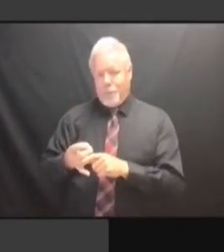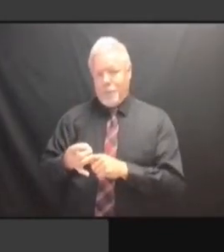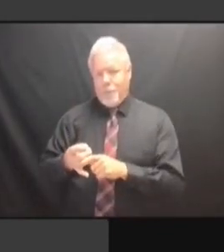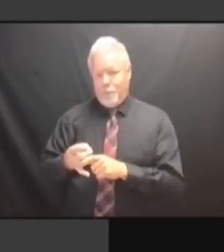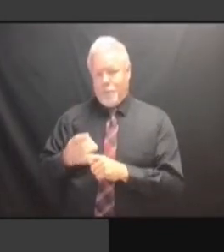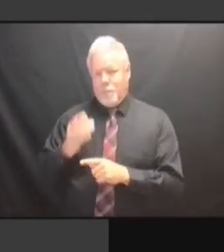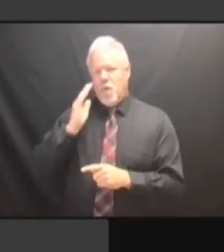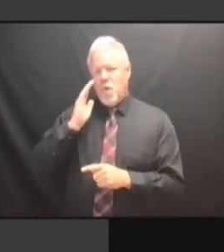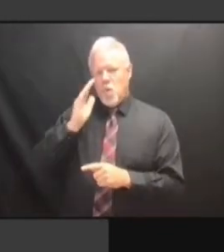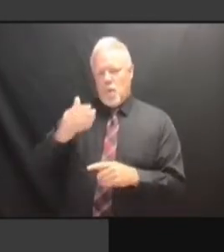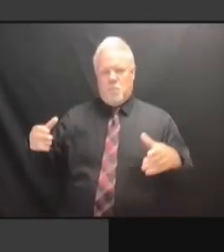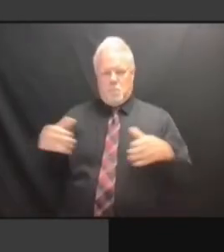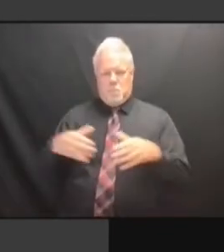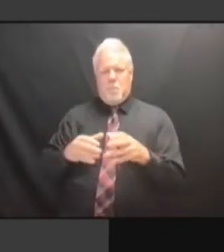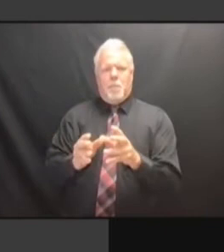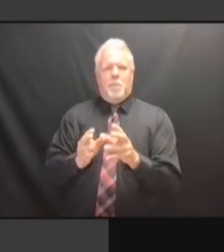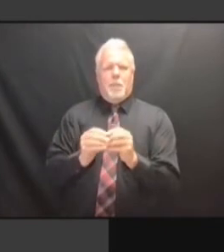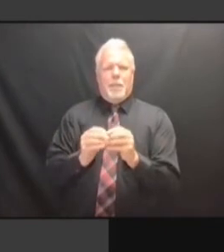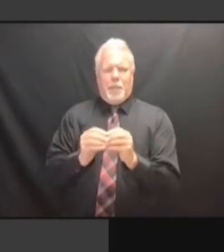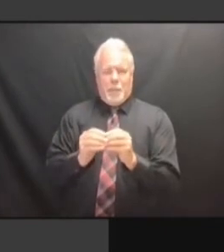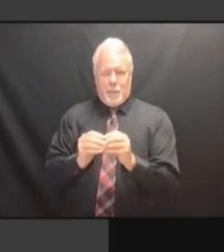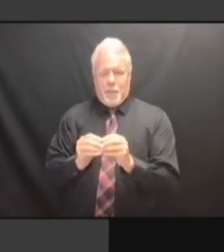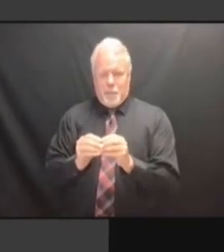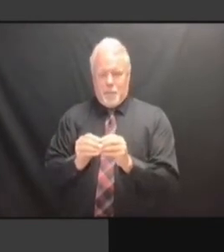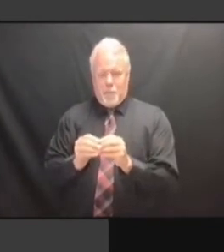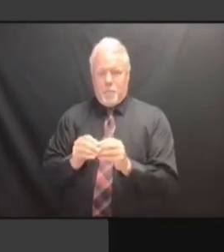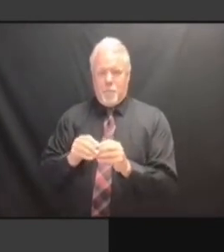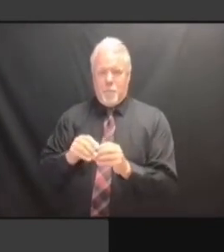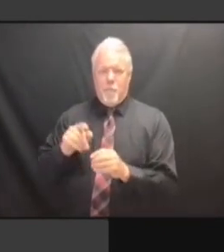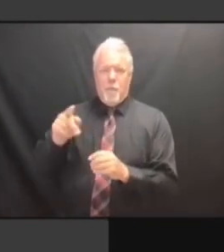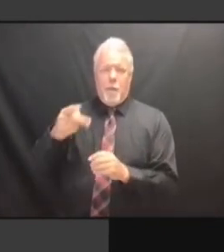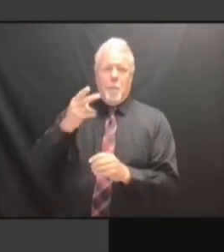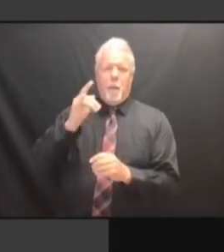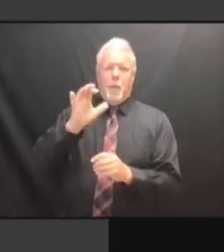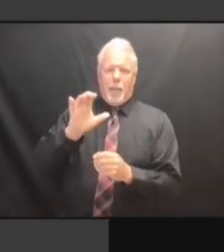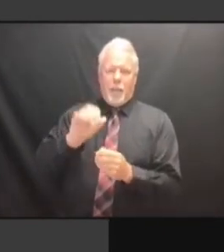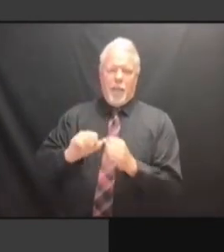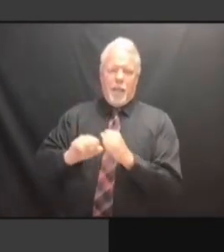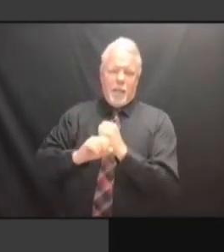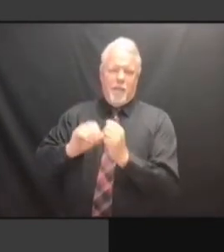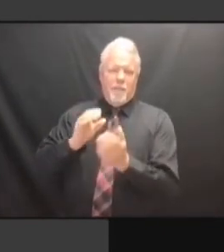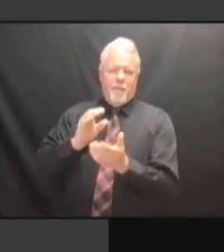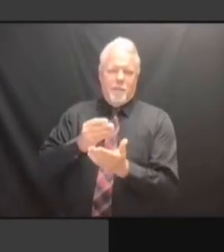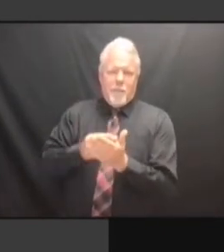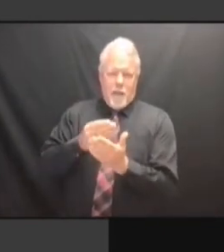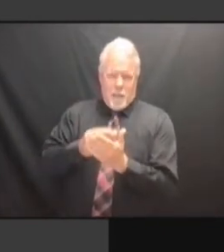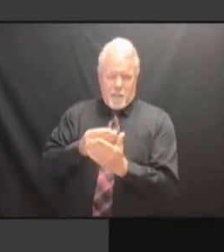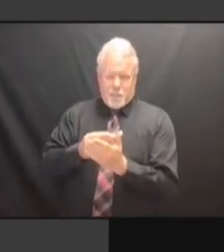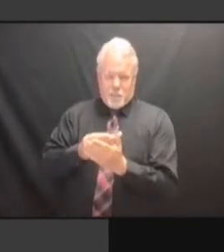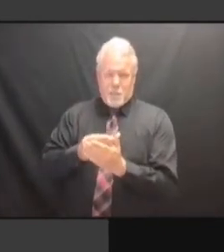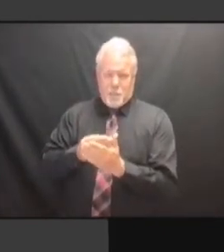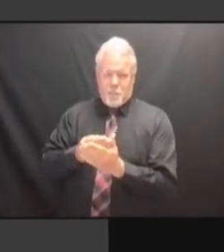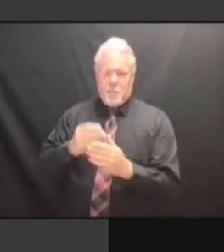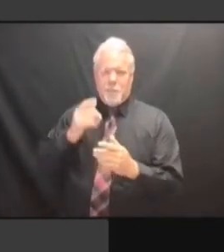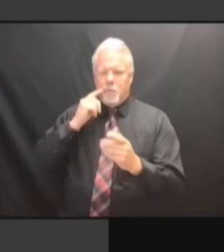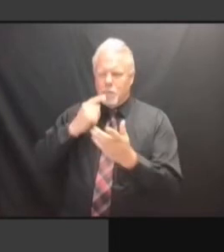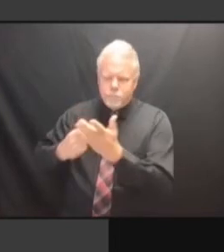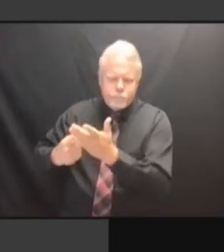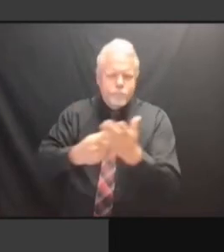SPACE PLANNING, PUBLIC FINANCE, BUT SPACE PLANNING, PUBLIC FINANCE, BUT IT SPACE PLANNING, PUBLIC FINANCE, BUT IT ALSO SPACE PLANNING, PUBLIC FINANCE, BUT IT ALSO IMPACTS SPACE PLANNING, PUBLIC FINANCE, BUT IT ALSO IMPACTS THE SPACE PLANNING, PUBLIC FINANCE, BUT IT ALSO IMPACTS THE REST SPACE PLANNING, PUBLIC FINANCE, BUT IT ALSO IMPACTS THE REST OF BUT IT ALSO IMPACTS THE REST OF BUT IT ALSO IMPACTS THE REST OF THE BUT IT ALSO IMPACTS THE REST OF THE AGENCY. THE AGENCY. THE AGENCY. AS THE AGENCY. AS THE THE AGENCY. AS THE PLAN THE AGENCY. AS THE PLAN CURRENTLY THE AGENCY. AS THE PLAN CURRENTLY IS, THE AGENCY. AS THE PLAN CURRENTLY IS, AS THE AGENCY. AS THE PLAN CURRENTLY IS, AS WE AS THE PLAN CURRENTLY IS, AS WE AS THE PLAN CURRENTLY IS, AS WE CURRENTLY AS THE PLAN CURRENTLY IS, AS WE CURRENTLY HAVE AS THE PLAN CURRENTLY IS, AS WE CURRENTLY HAVE IT, AS THE PLAN CURRENTLY IS, AS WE CURRENTLY HAVE IT, WE AS THE PLAN CURRENTLY IS, AS WE CURRENTLY HAVE IT, WE HAVE AS THE PLAN CURRENTLY IS, AS WE CURRENTLY HAVE IT, WE HAVE SPACE CURRENTLY HAVE IT, WE HAVE SPACE CURRENTLY HAVE IT, WE HAVE SPACE ON CURRENTLY HAVE IT, WE HAVE SPACE ON THE CURRENTLY HAVE IT, WE HAVE SPACE ON THE FIFTH CURRENTLY HAVE IT, WE HAVE SPACE ON THE FIFTH FLOOR CURRENTLY HAVE IT, WE HAVE SPACE ON THE FIFTH FLOOR OF CURRENTLY HAVE IT, WE HAVE SPACE ON THE FIFTH FLOOR OF THE